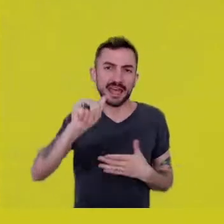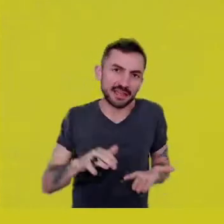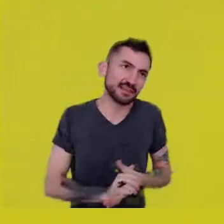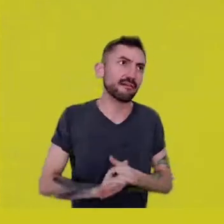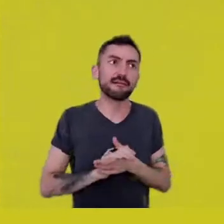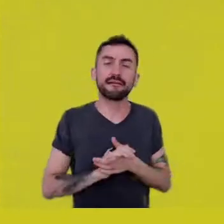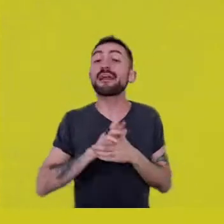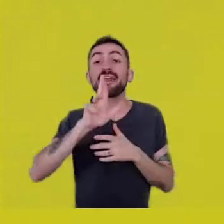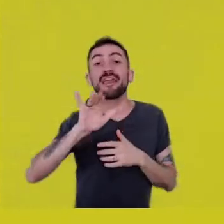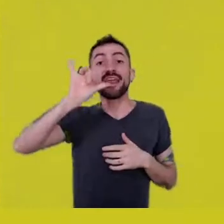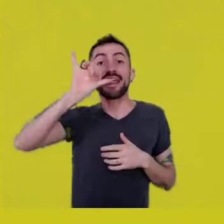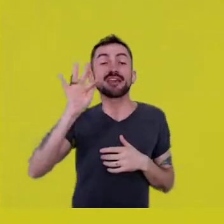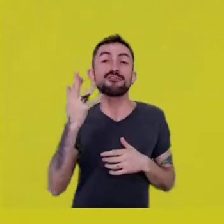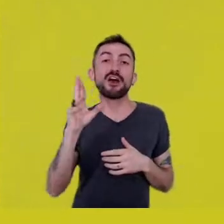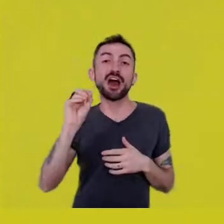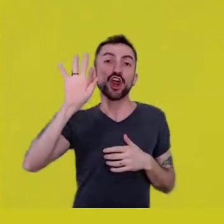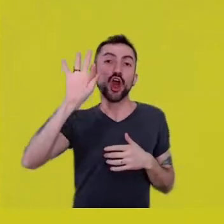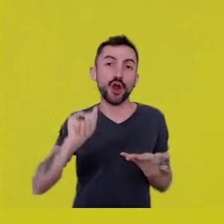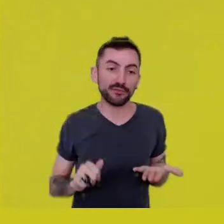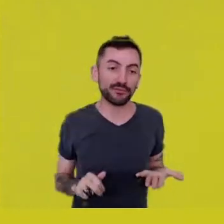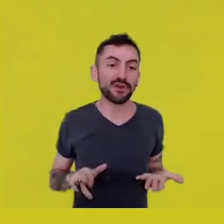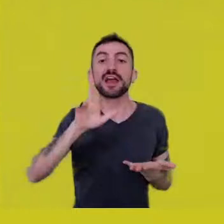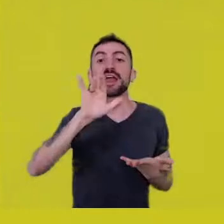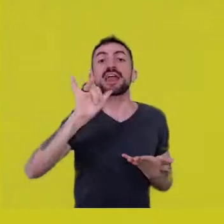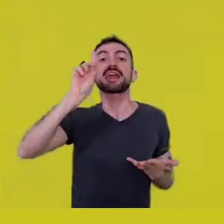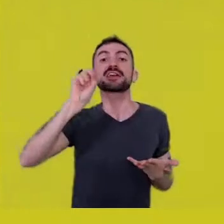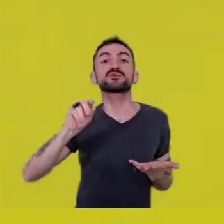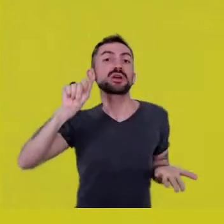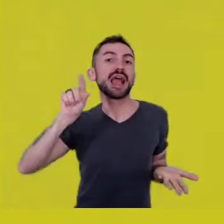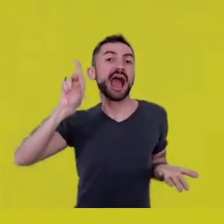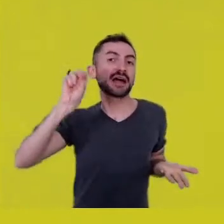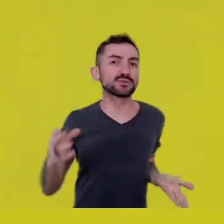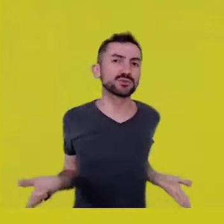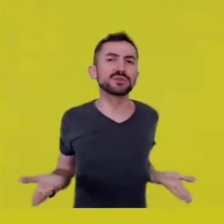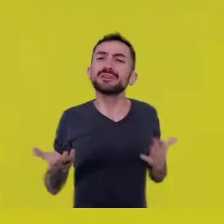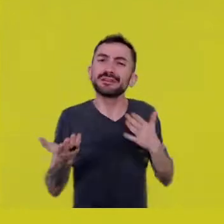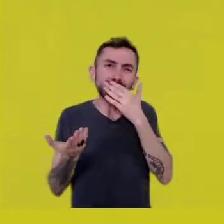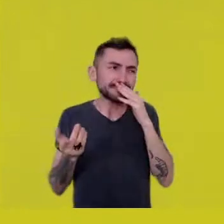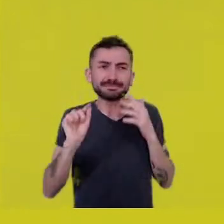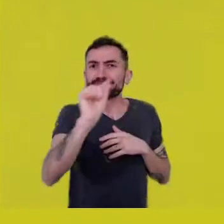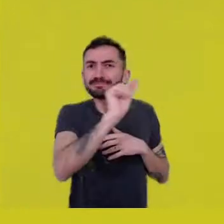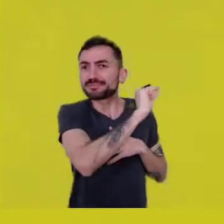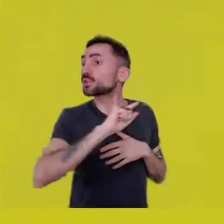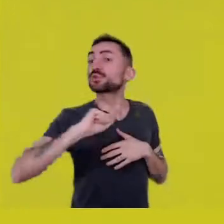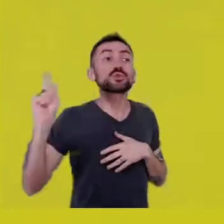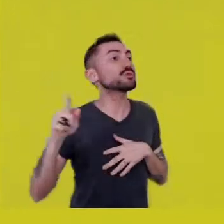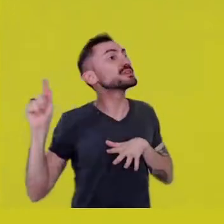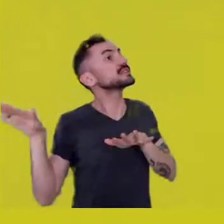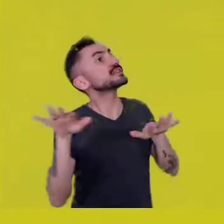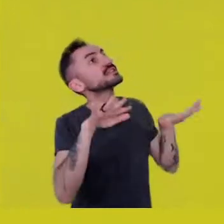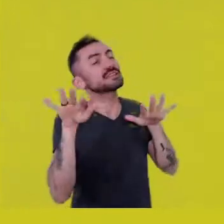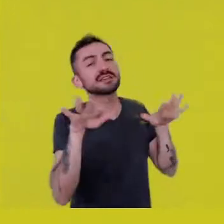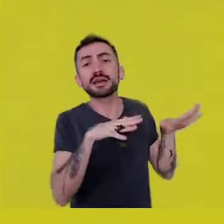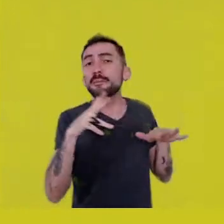the Grain King, the Cattle King. We seem to be living a mental monarchy